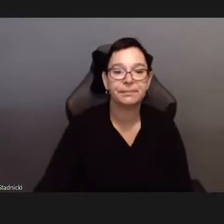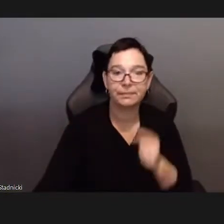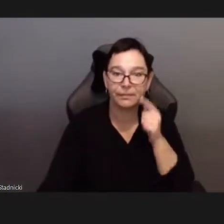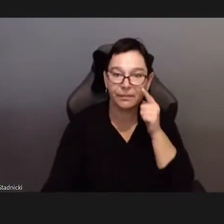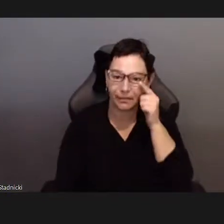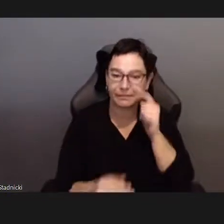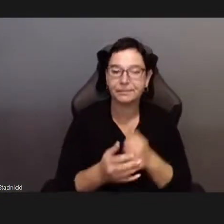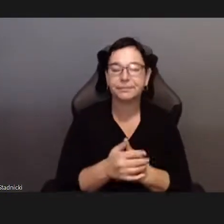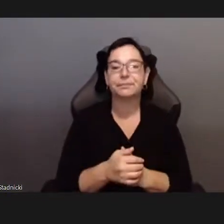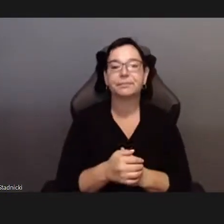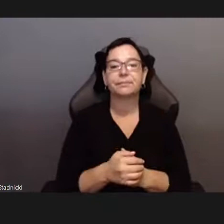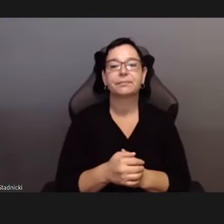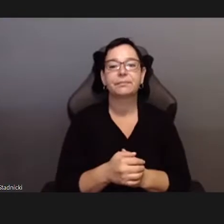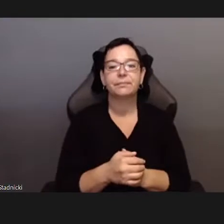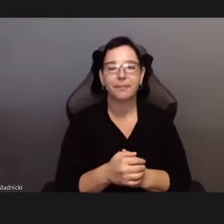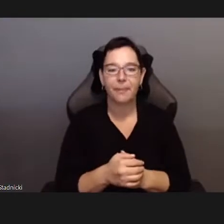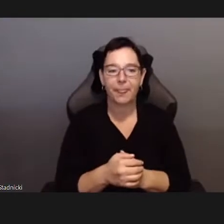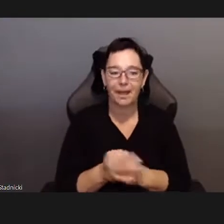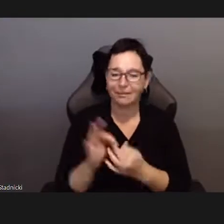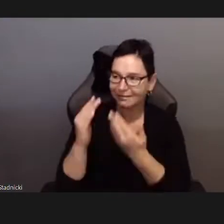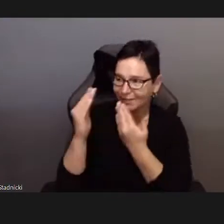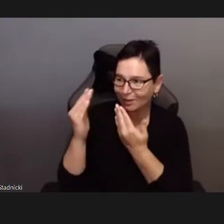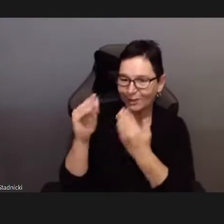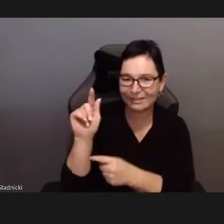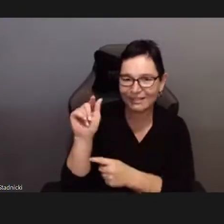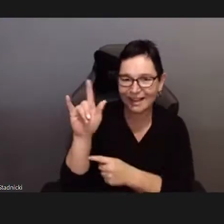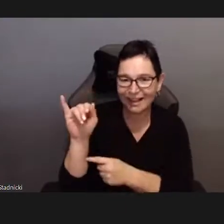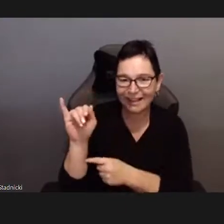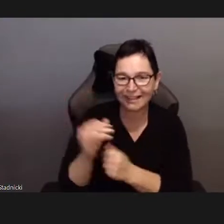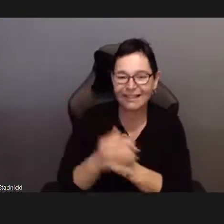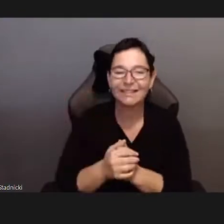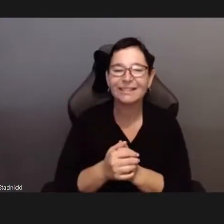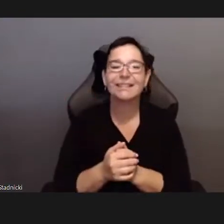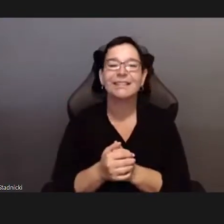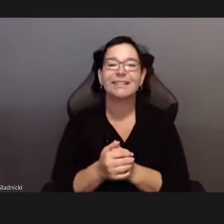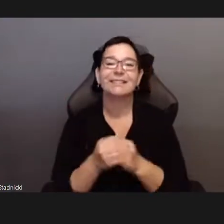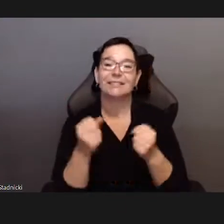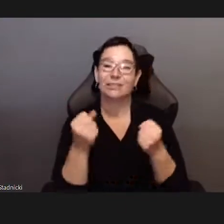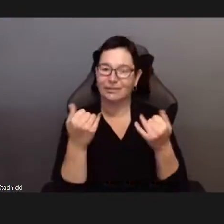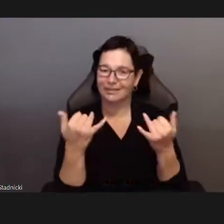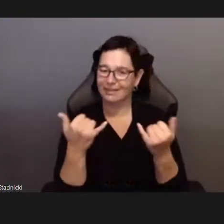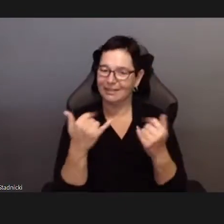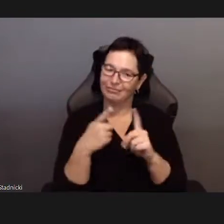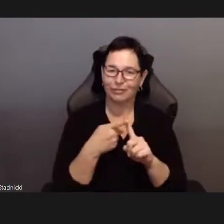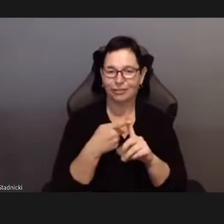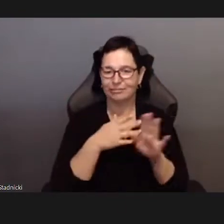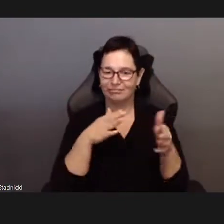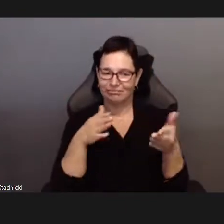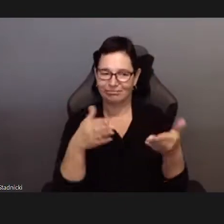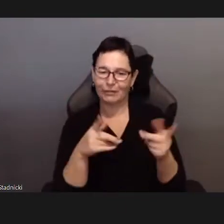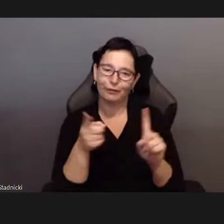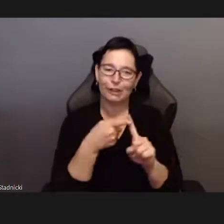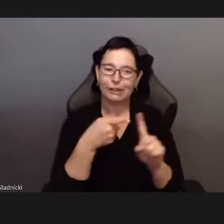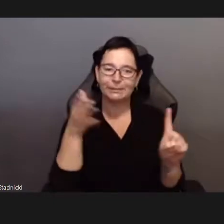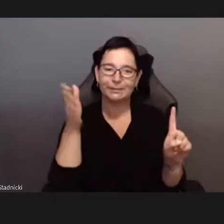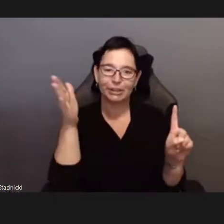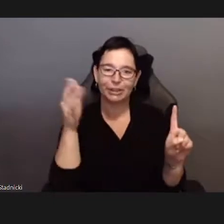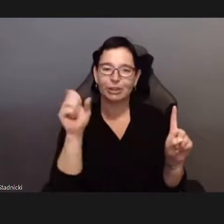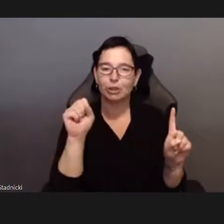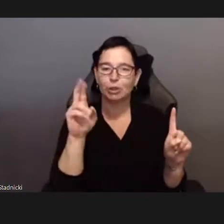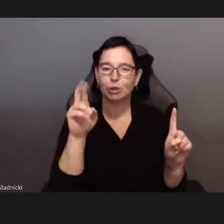We have Fan Wu who will be tweeting live. Back to you Ricky. Thanks Tali!